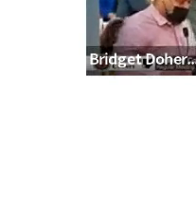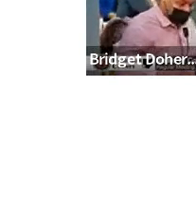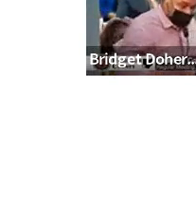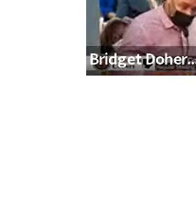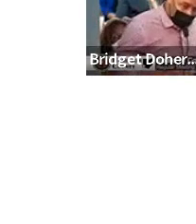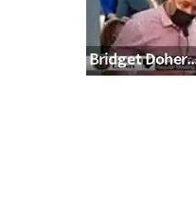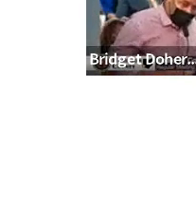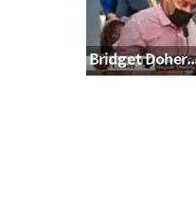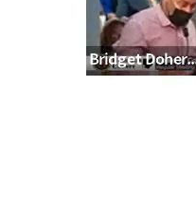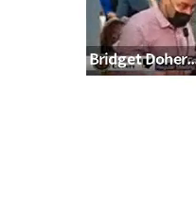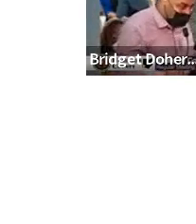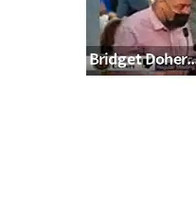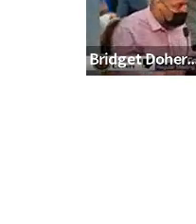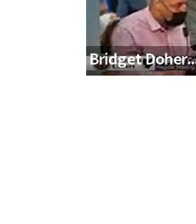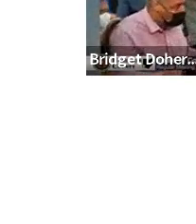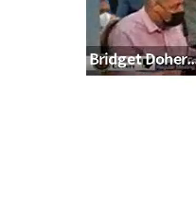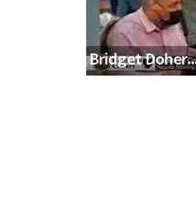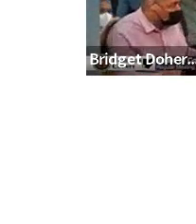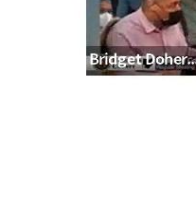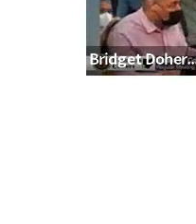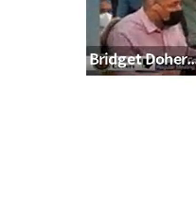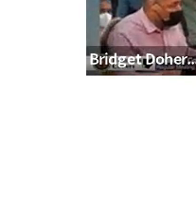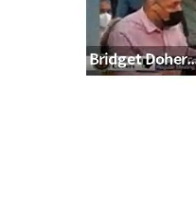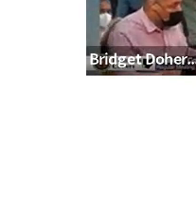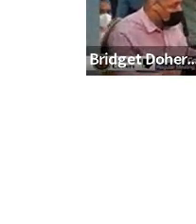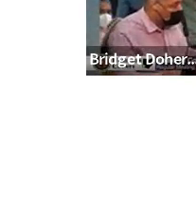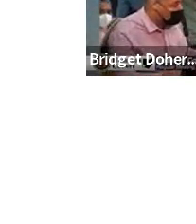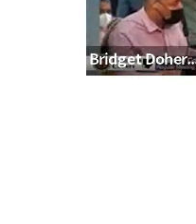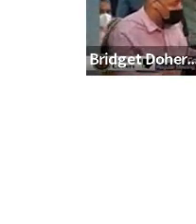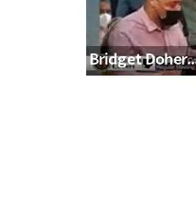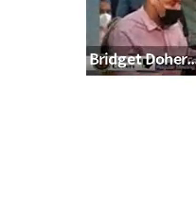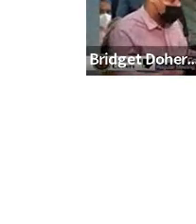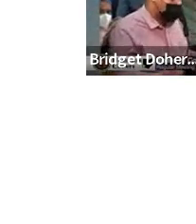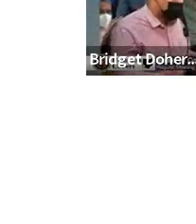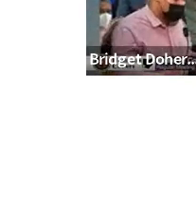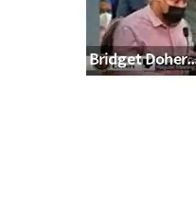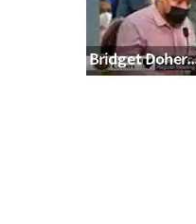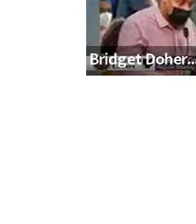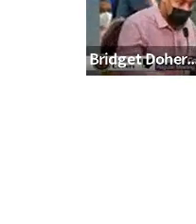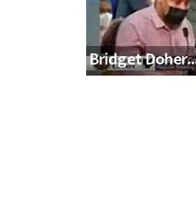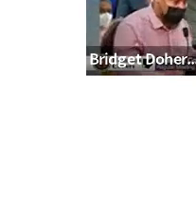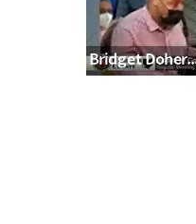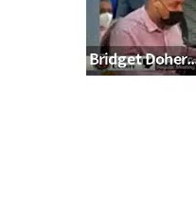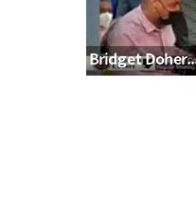I already know I'm a die-hard bingo fan and I am a withdrawal tiger so thank you so much thank you